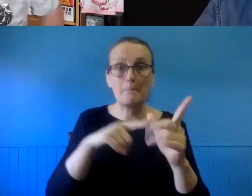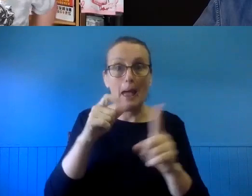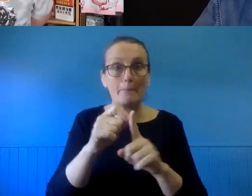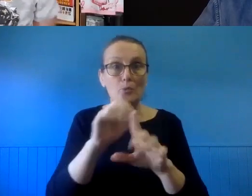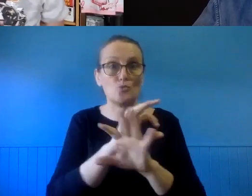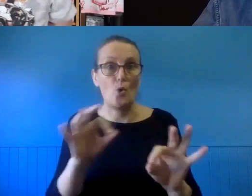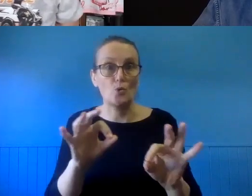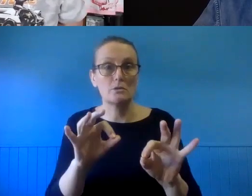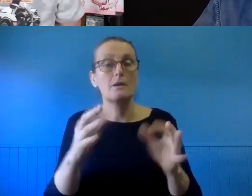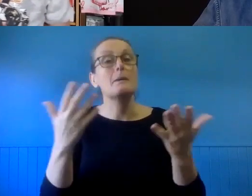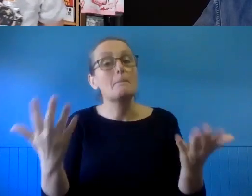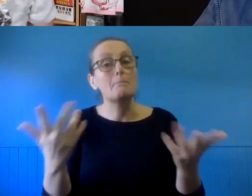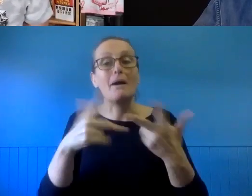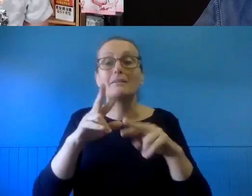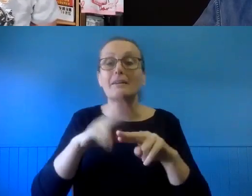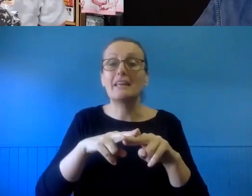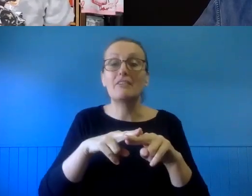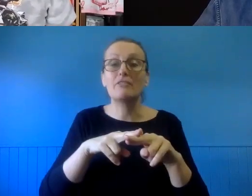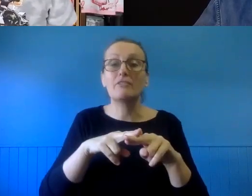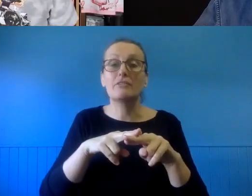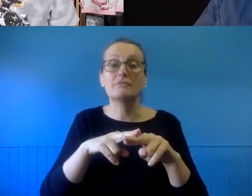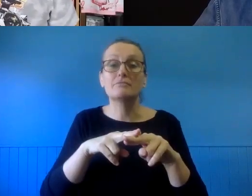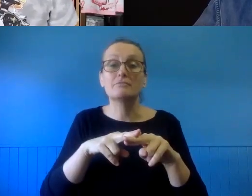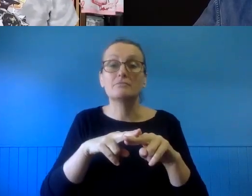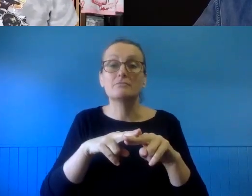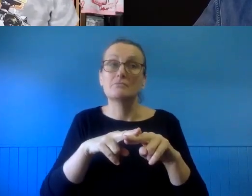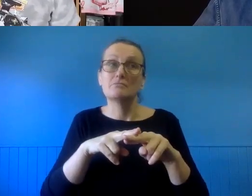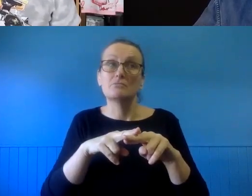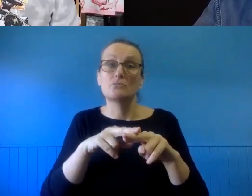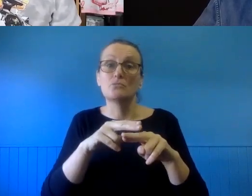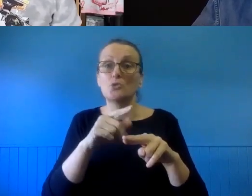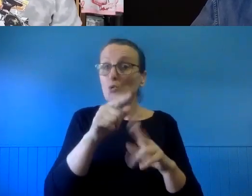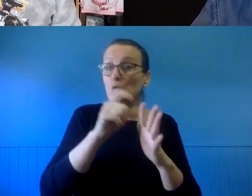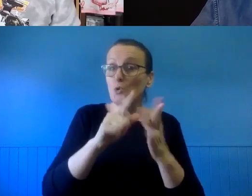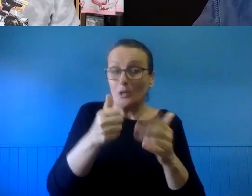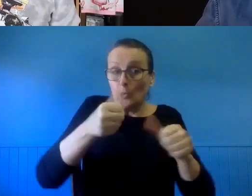That said, if you are kind of working in that space, it is worth looking up - there are specific provisions in the